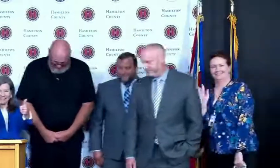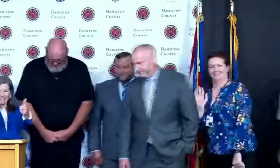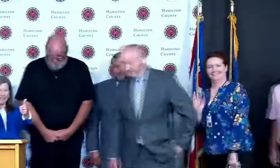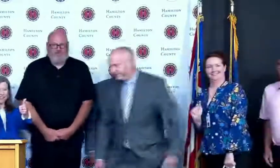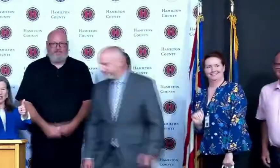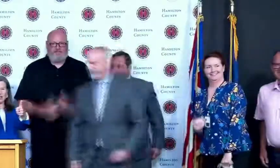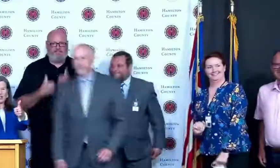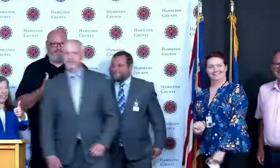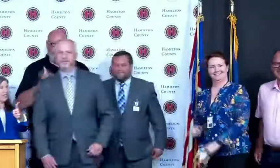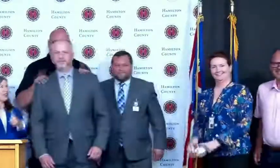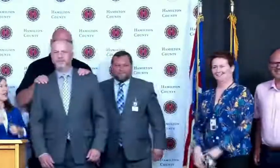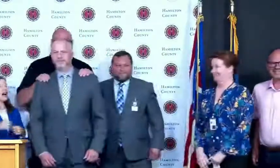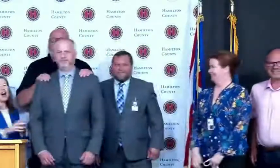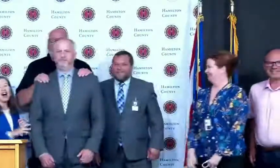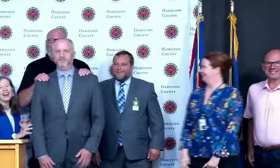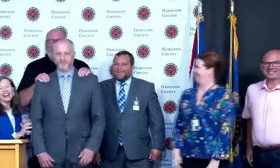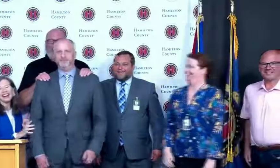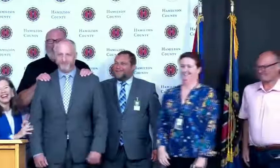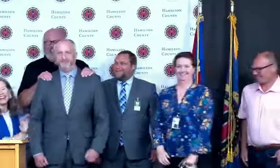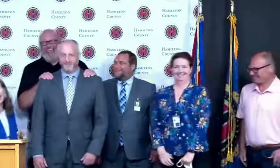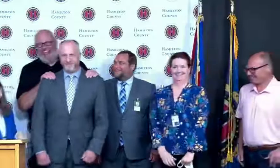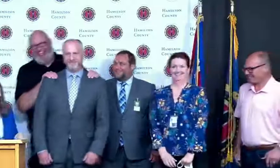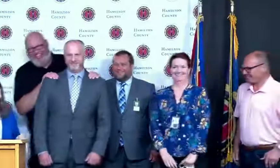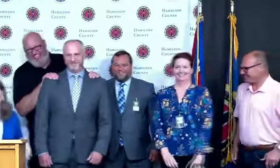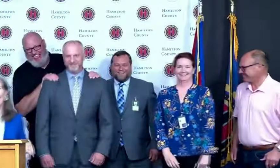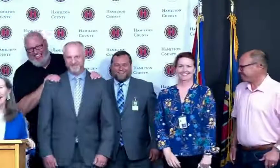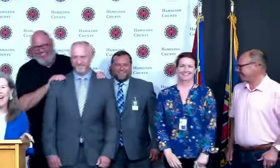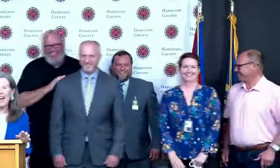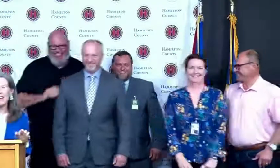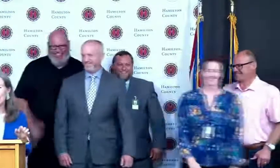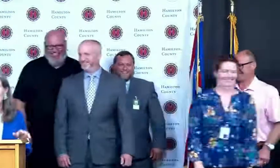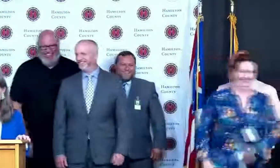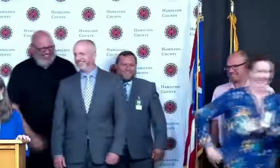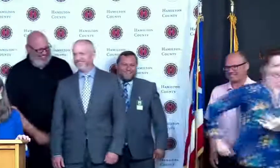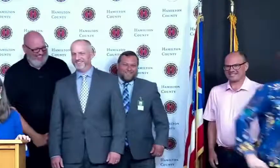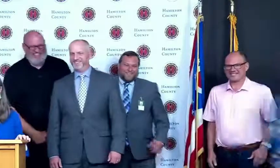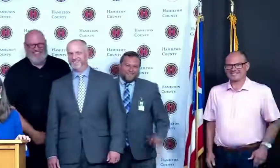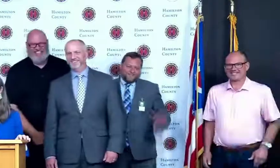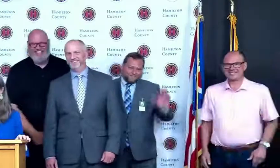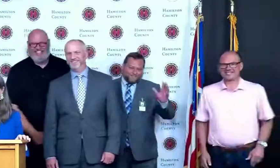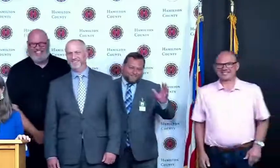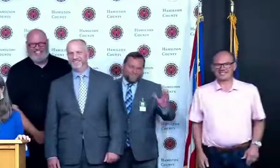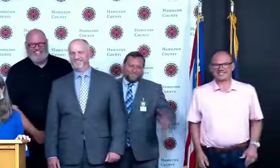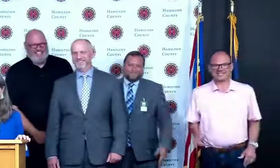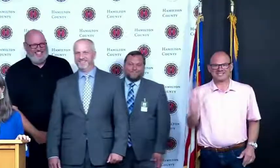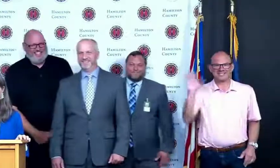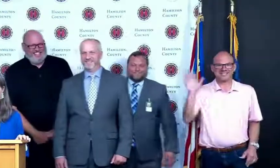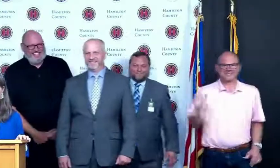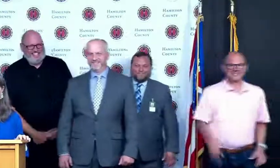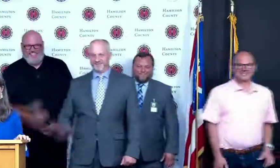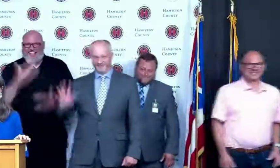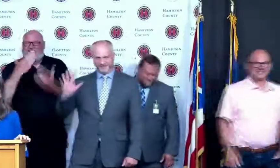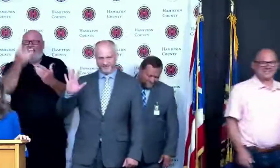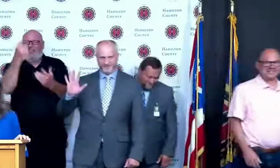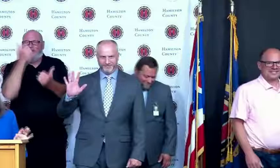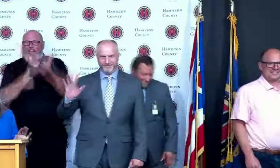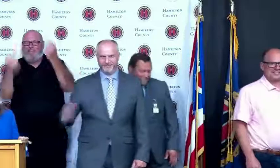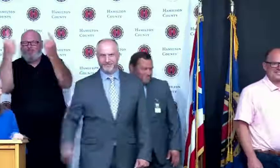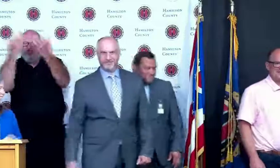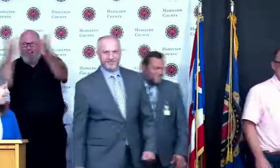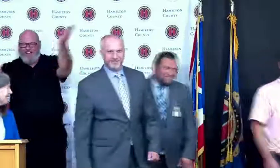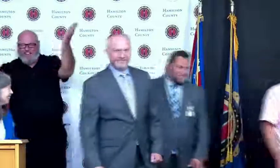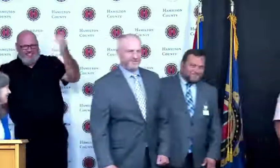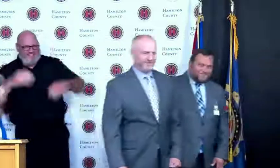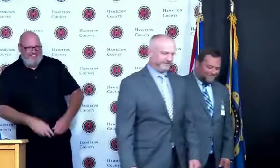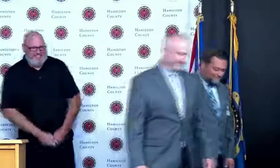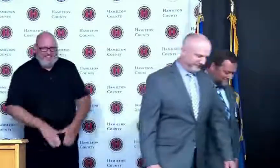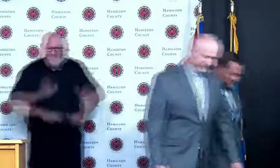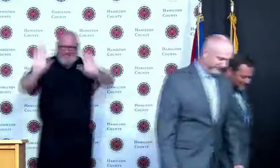and Vicki's on the screen oh no all right thanks everybody signing off from the county building